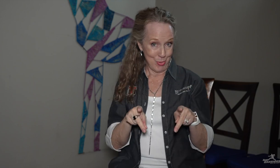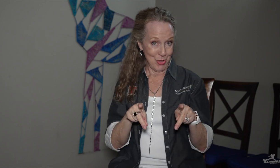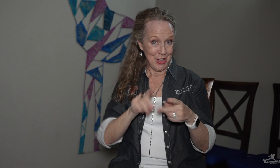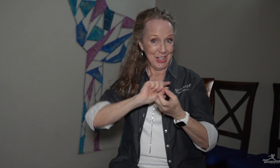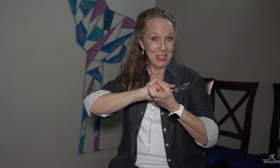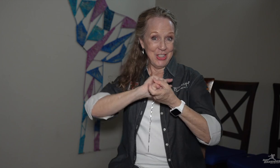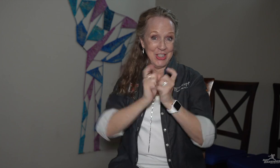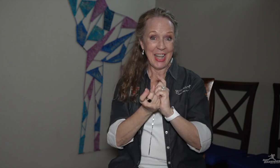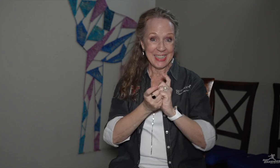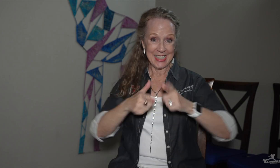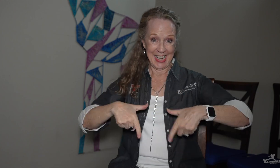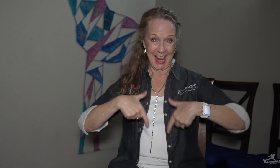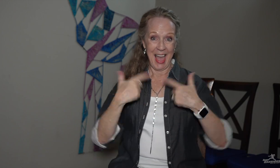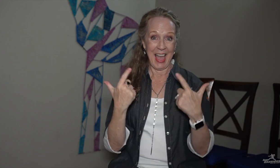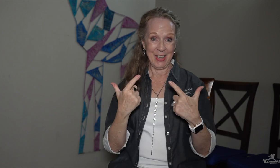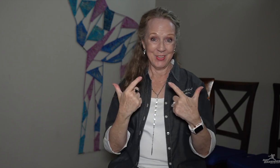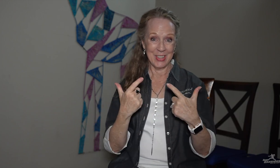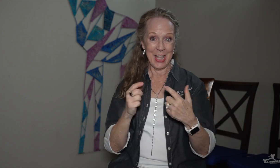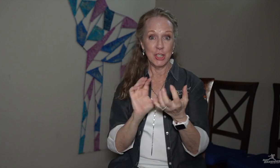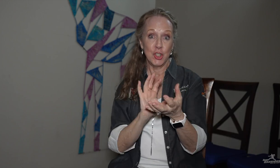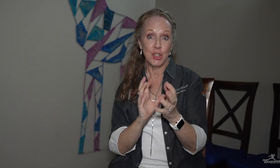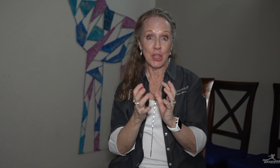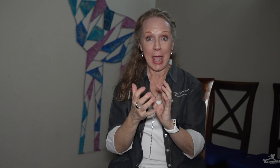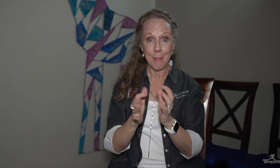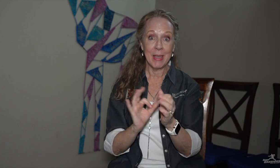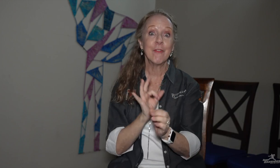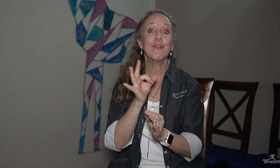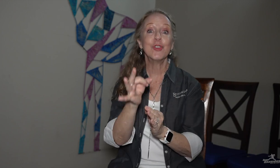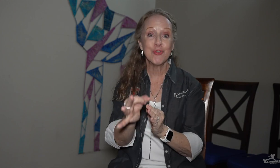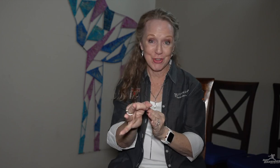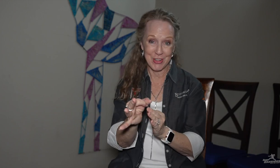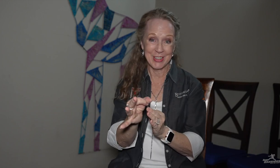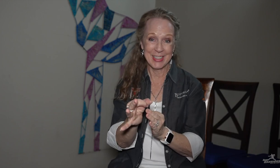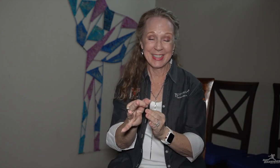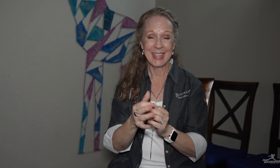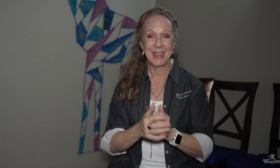changing their lives and shaping their future.